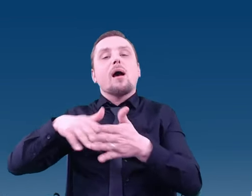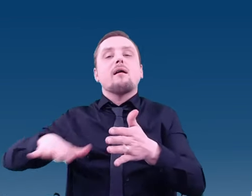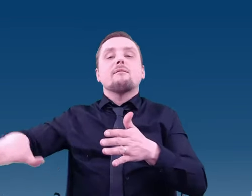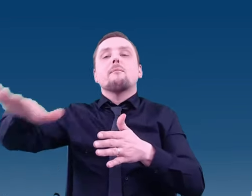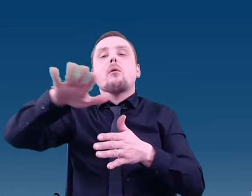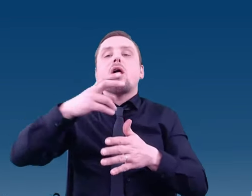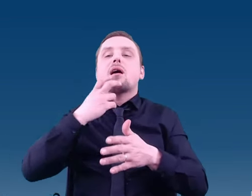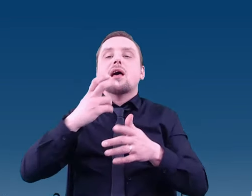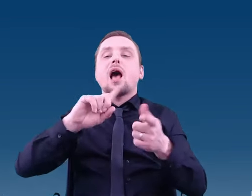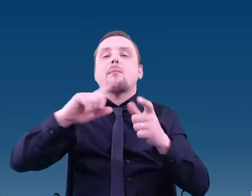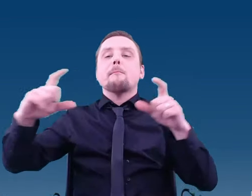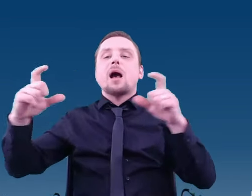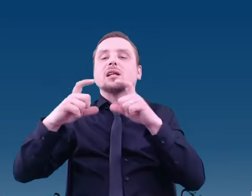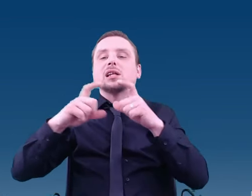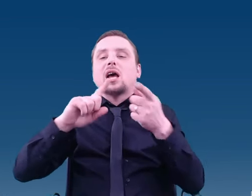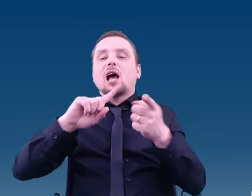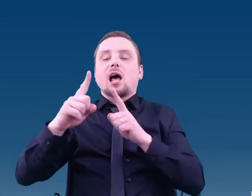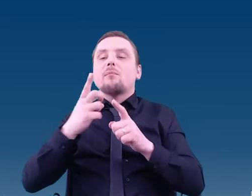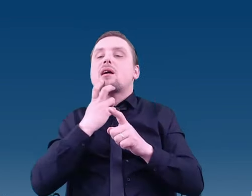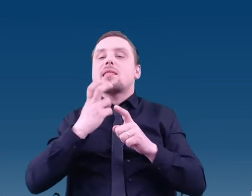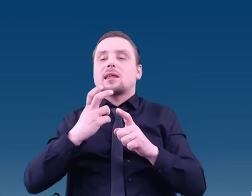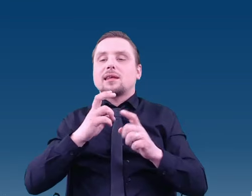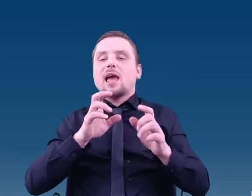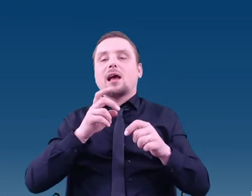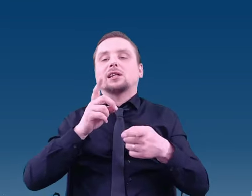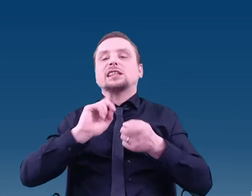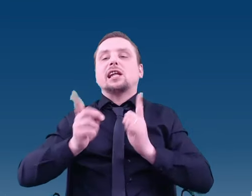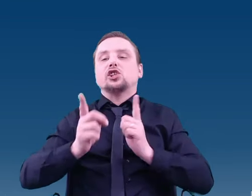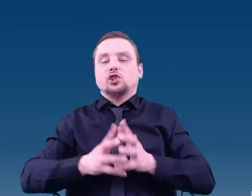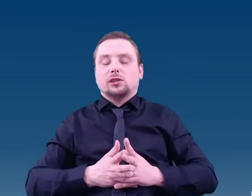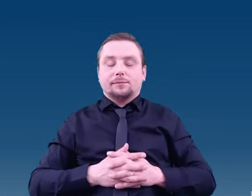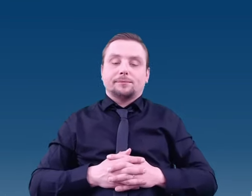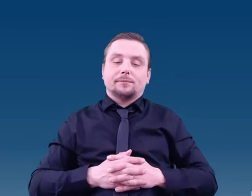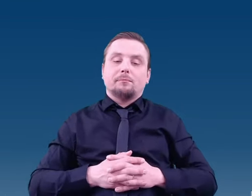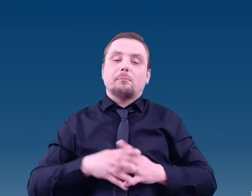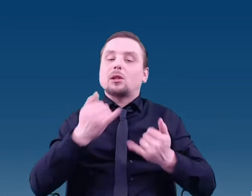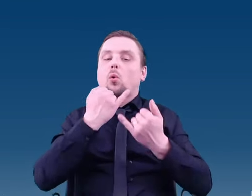and, when given the same kinetic energy, they exhibit varying speeds of movement.